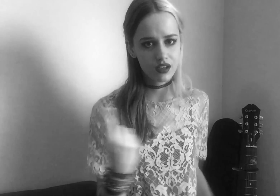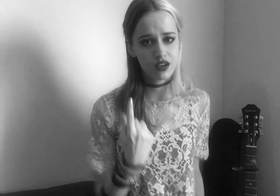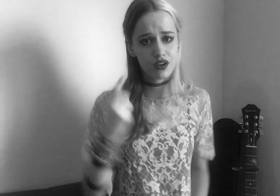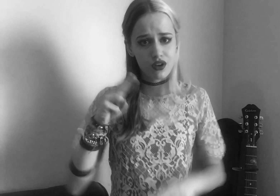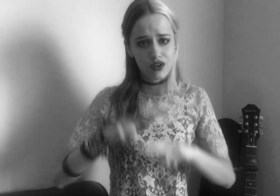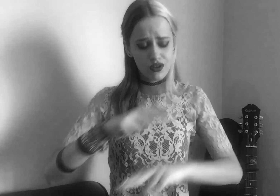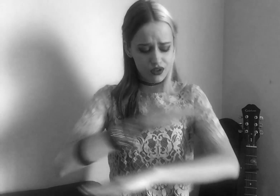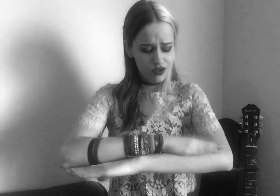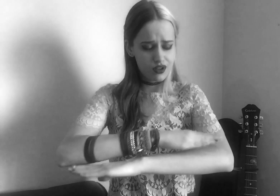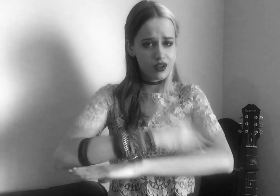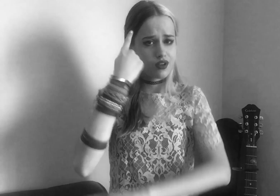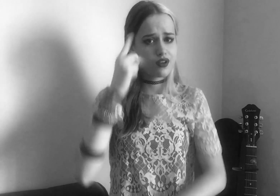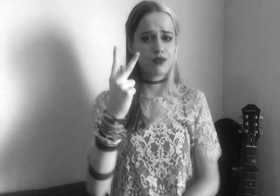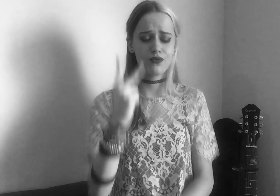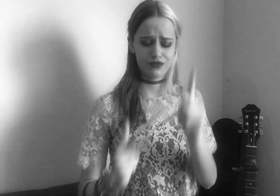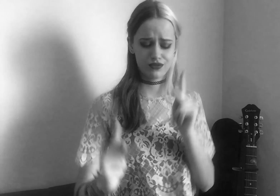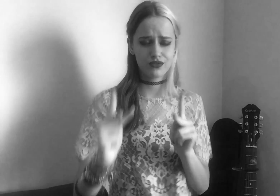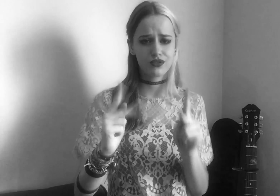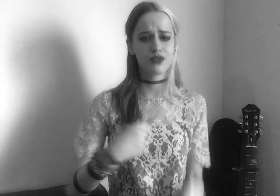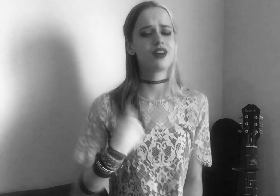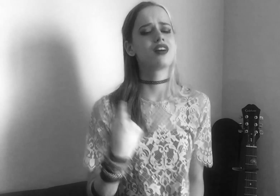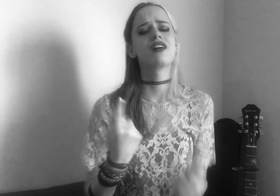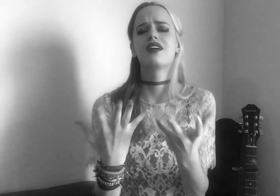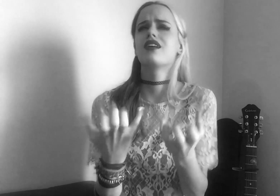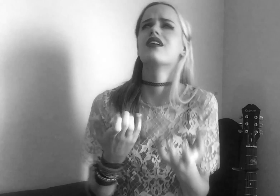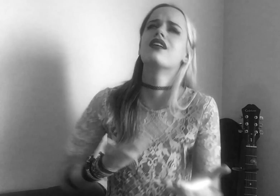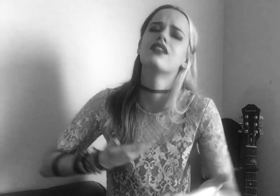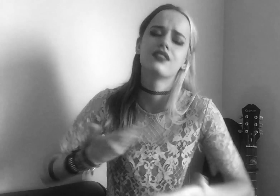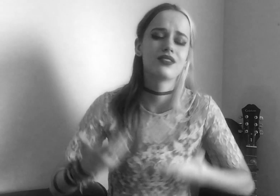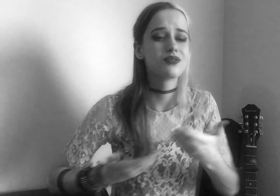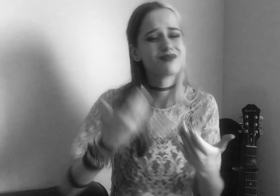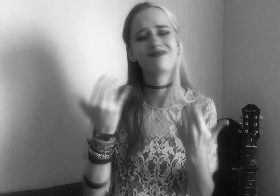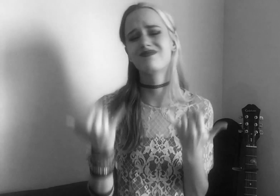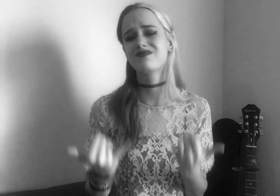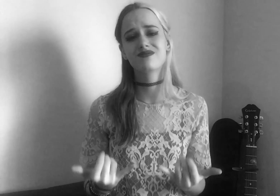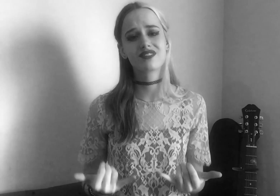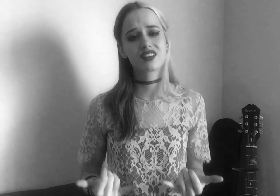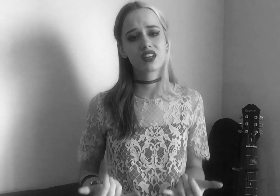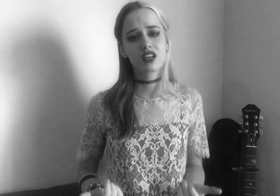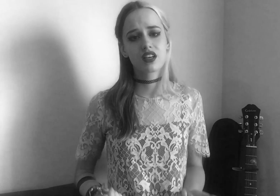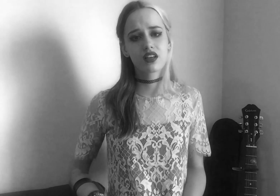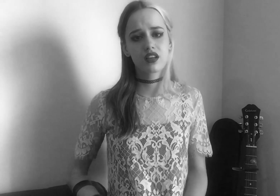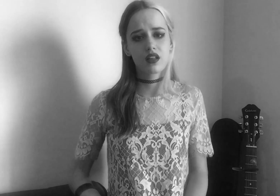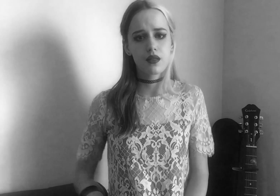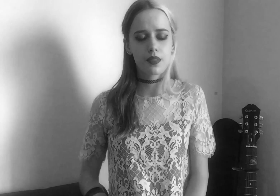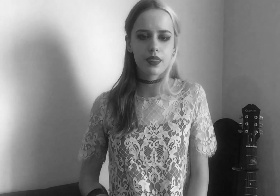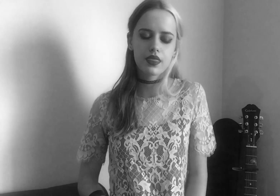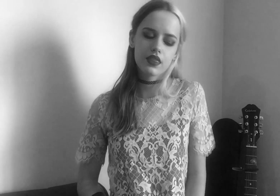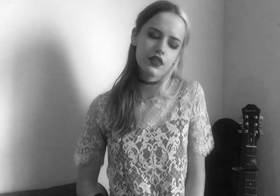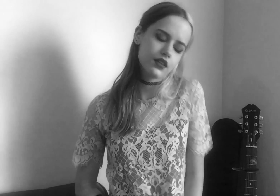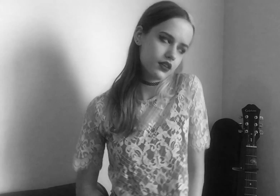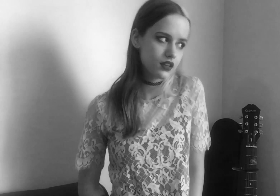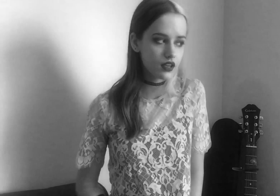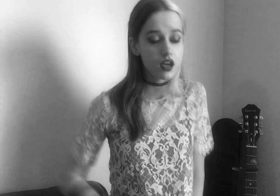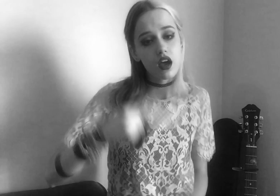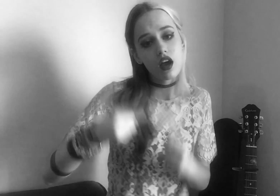Alone at a table for two and I just wanna be served.